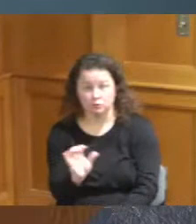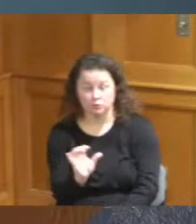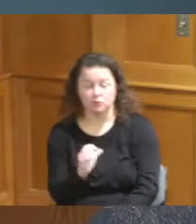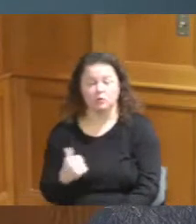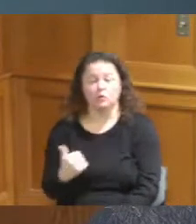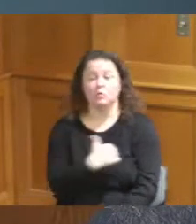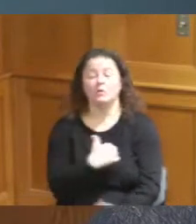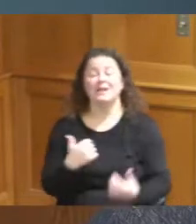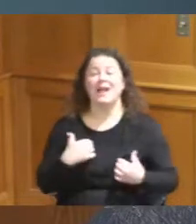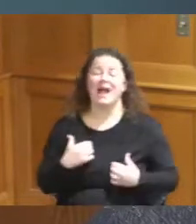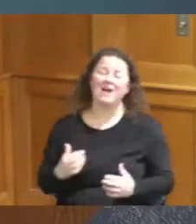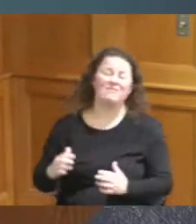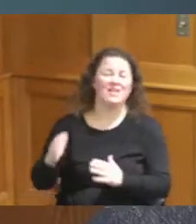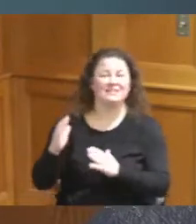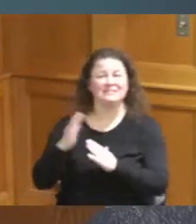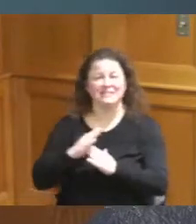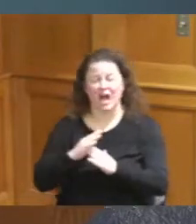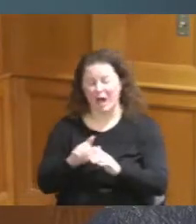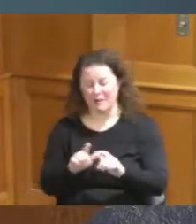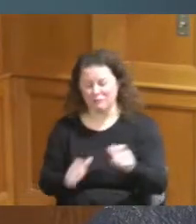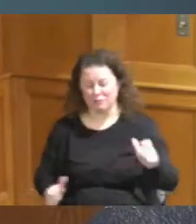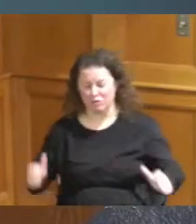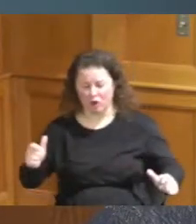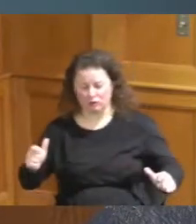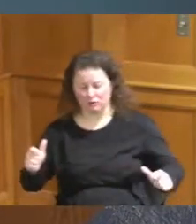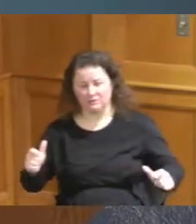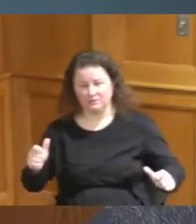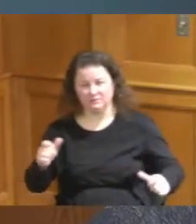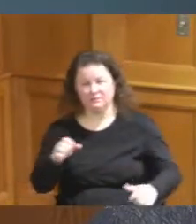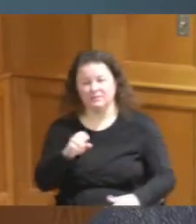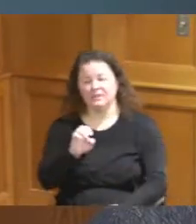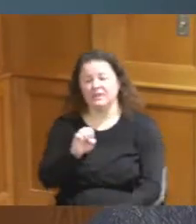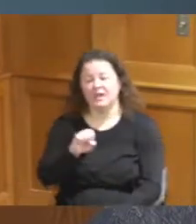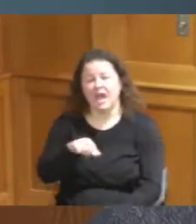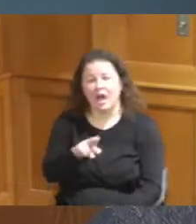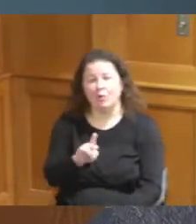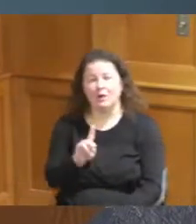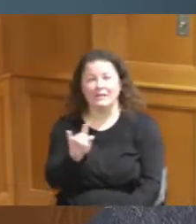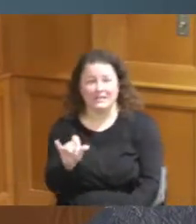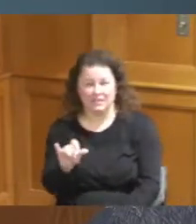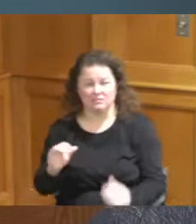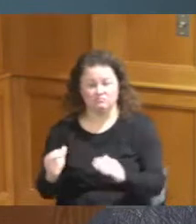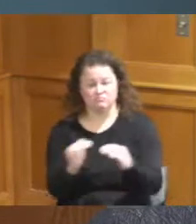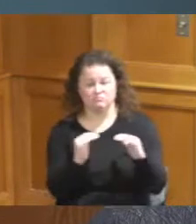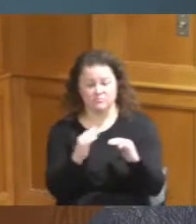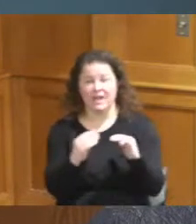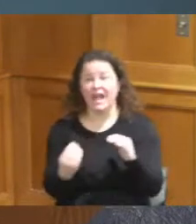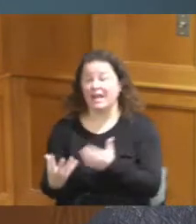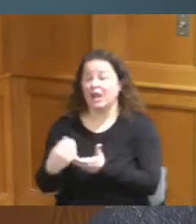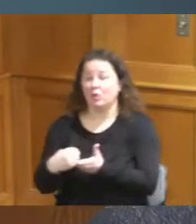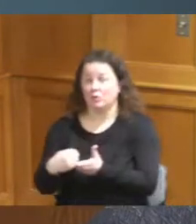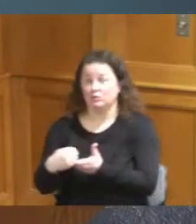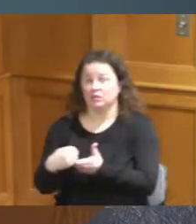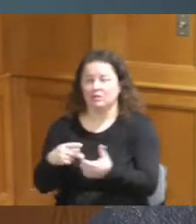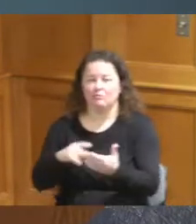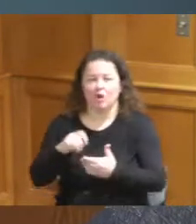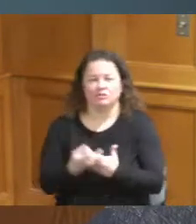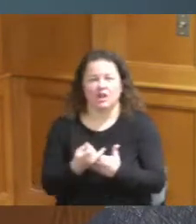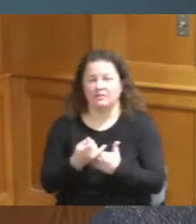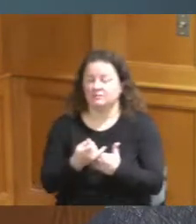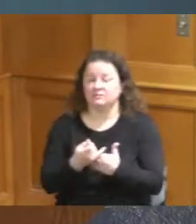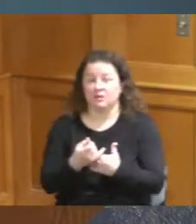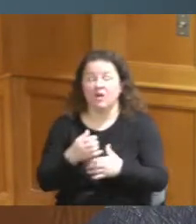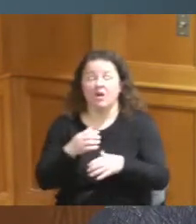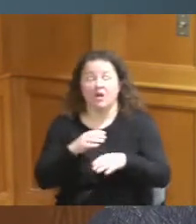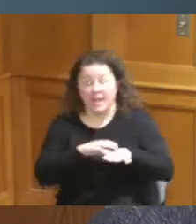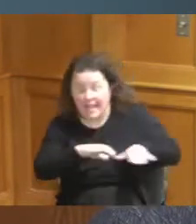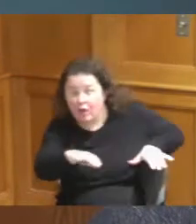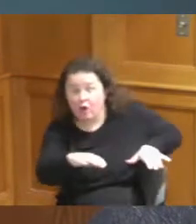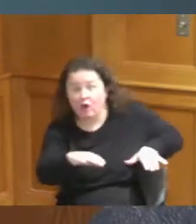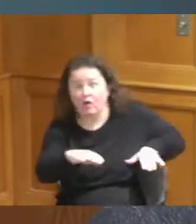the largest equity and inclusion project on the Ohio Banks in the history of Hamilton County